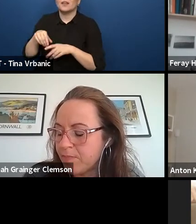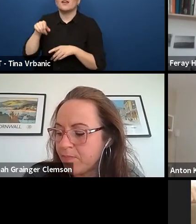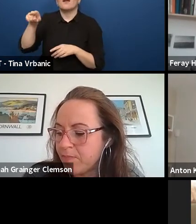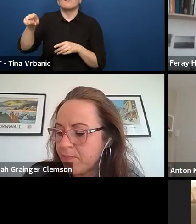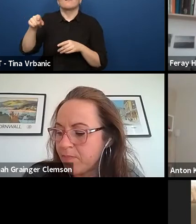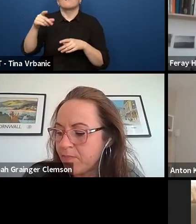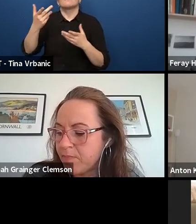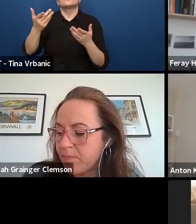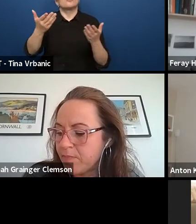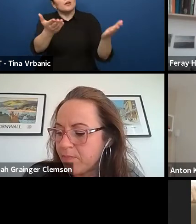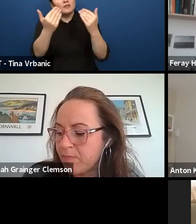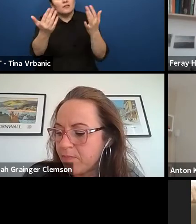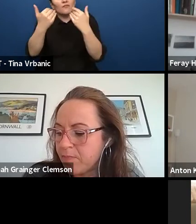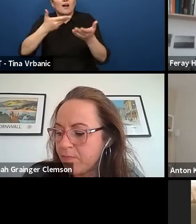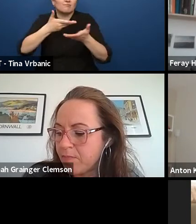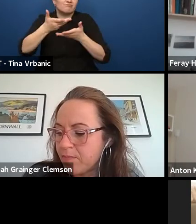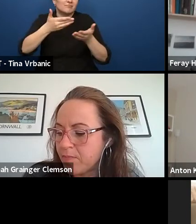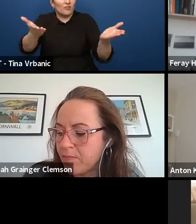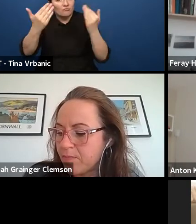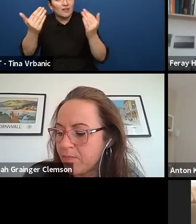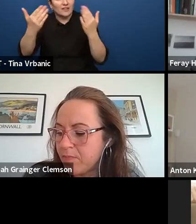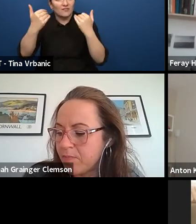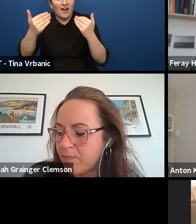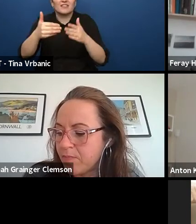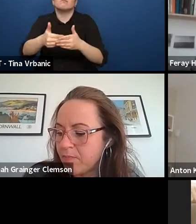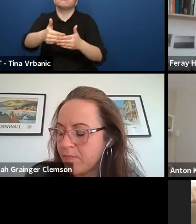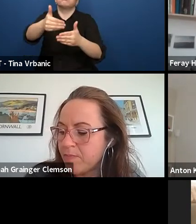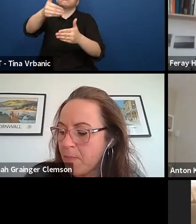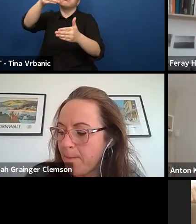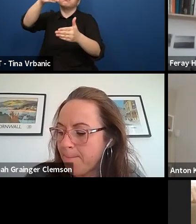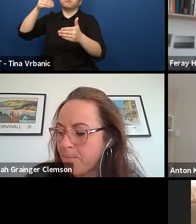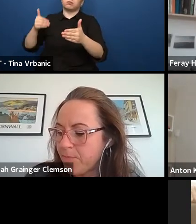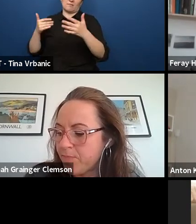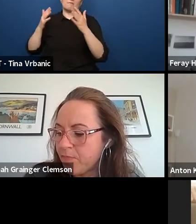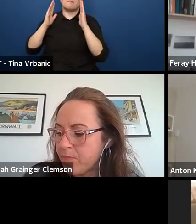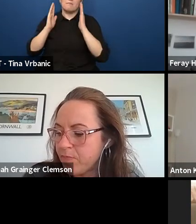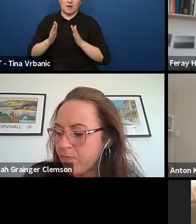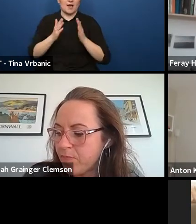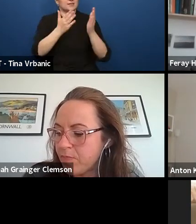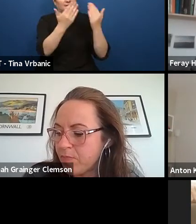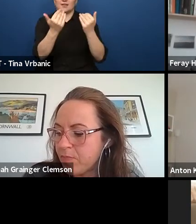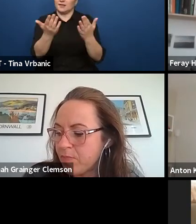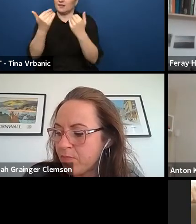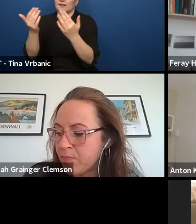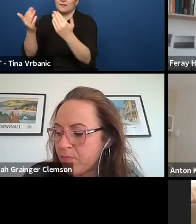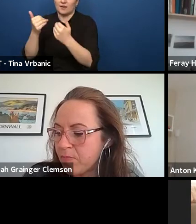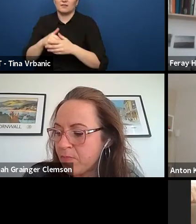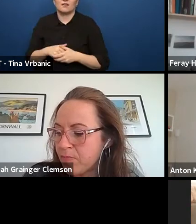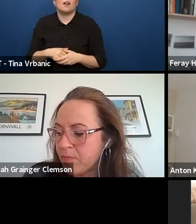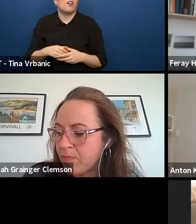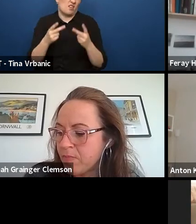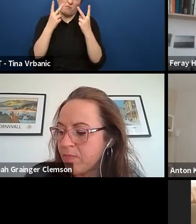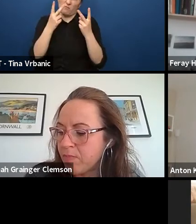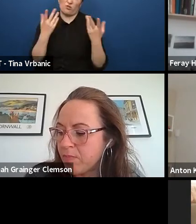I think that is something really important, not only when you do for yourself new formats,